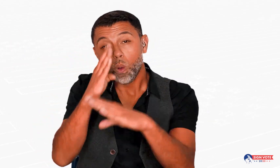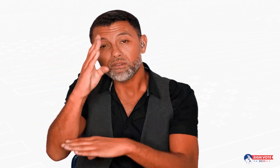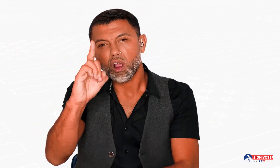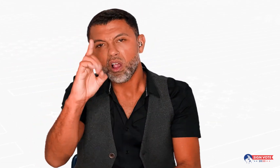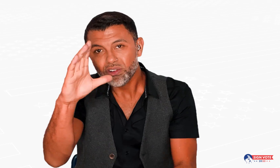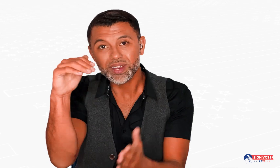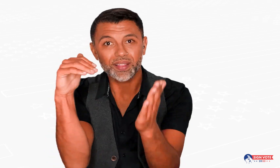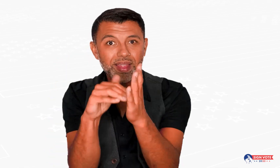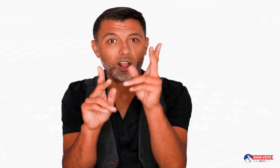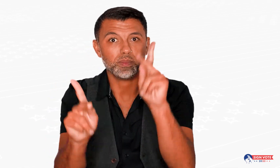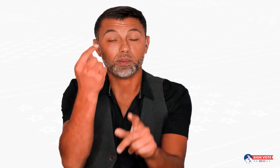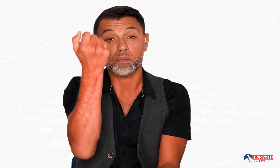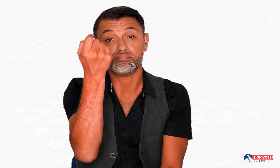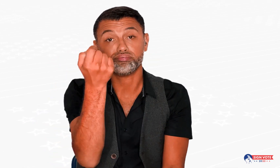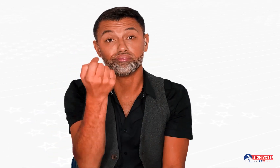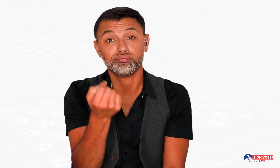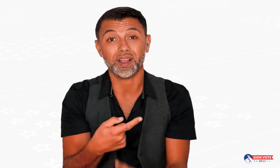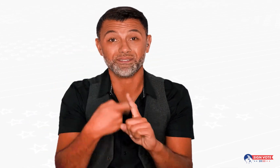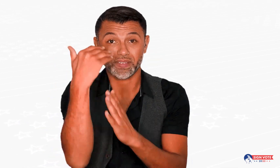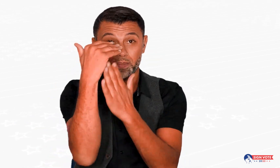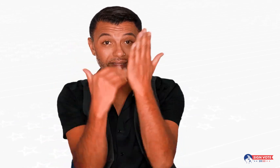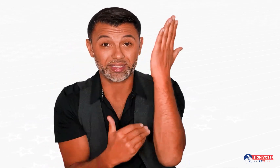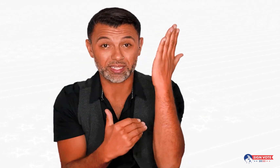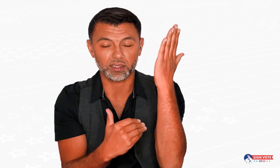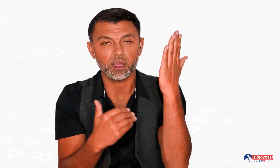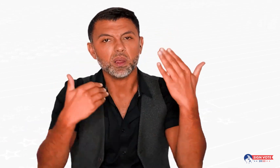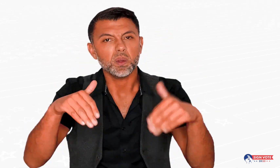Over 100,000 names were removed from the voter registry,